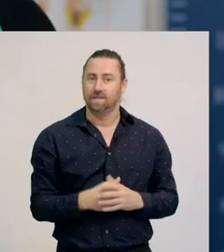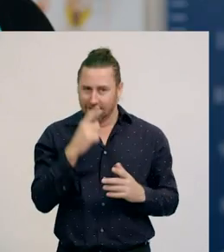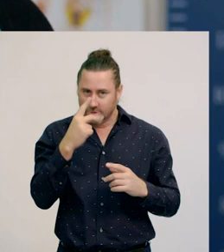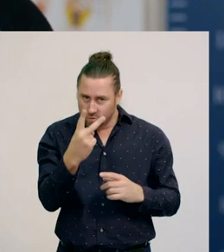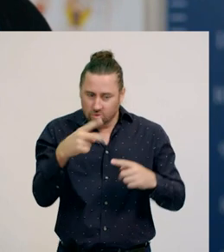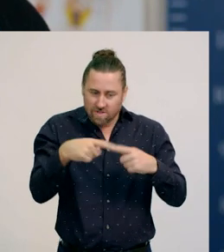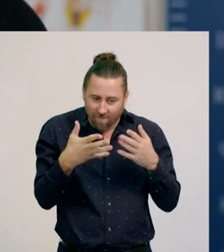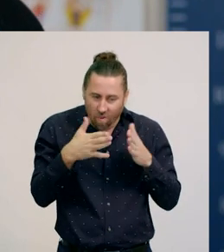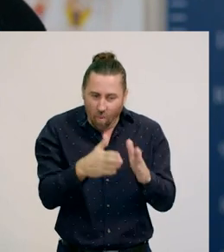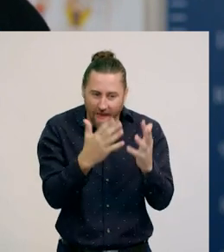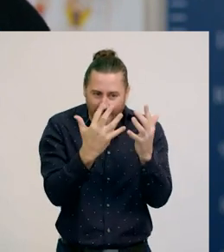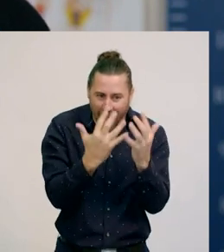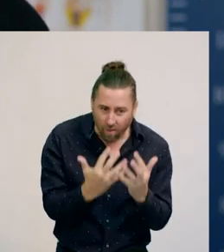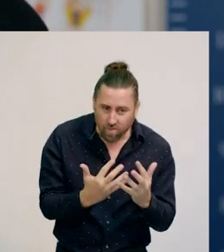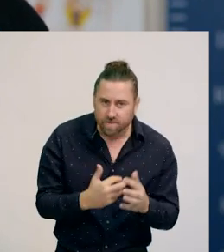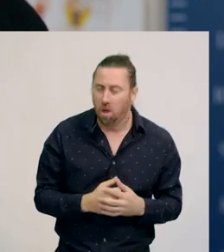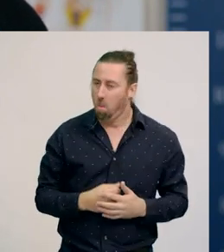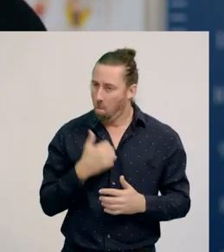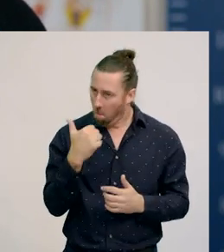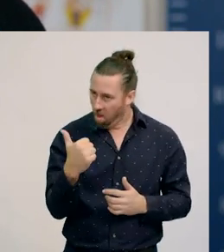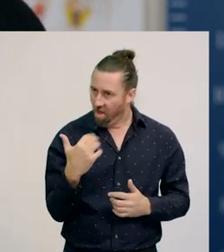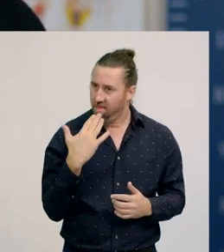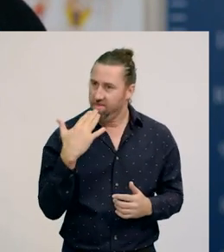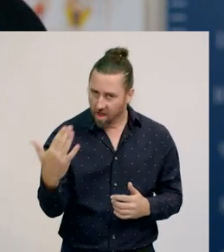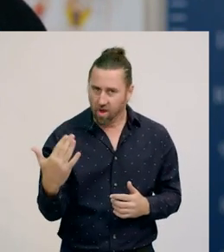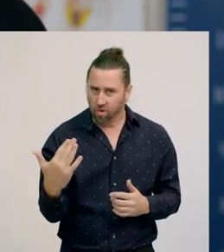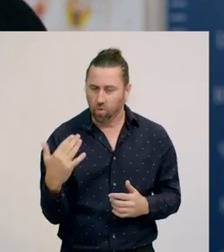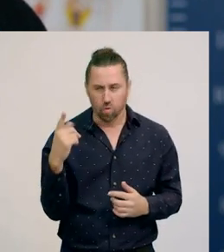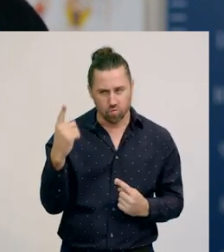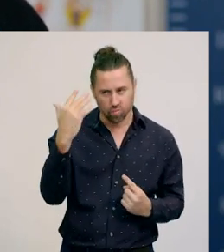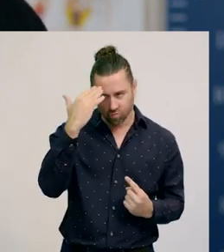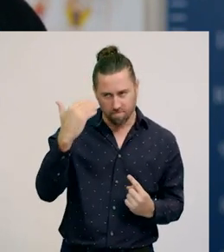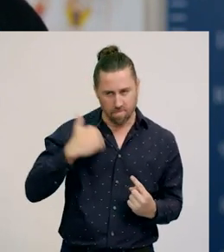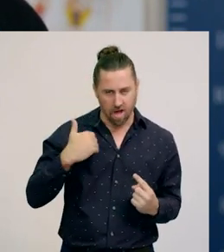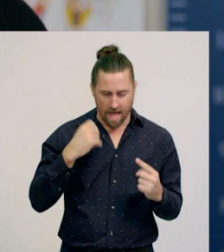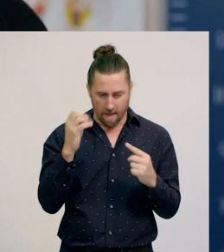Thanks, Kristen. You reminded us about some important things to remember when we count.